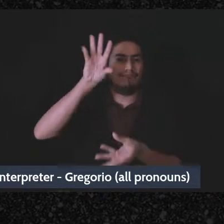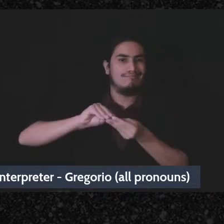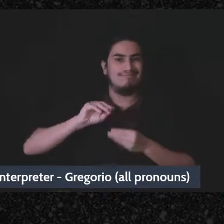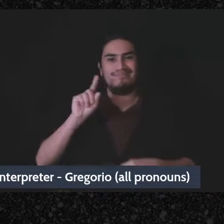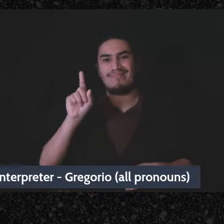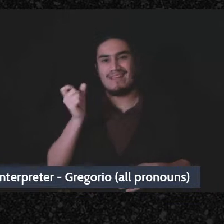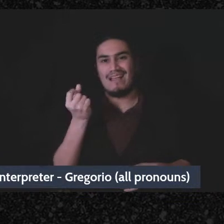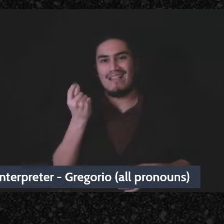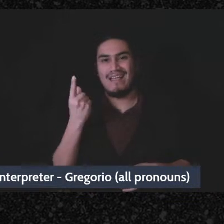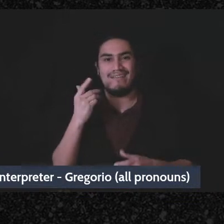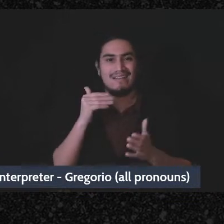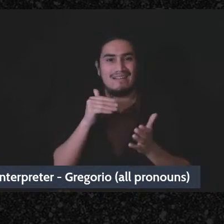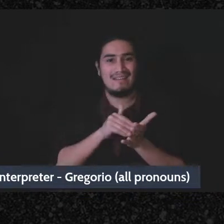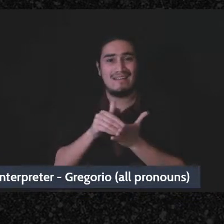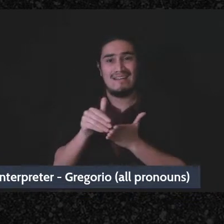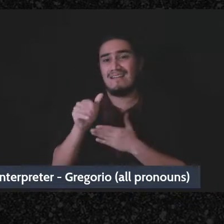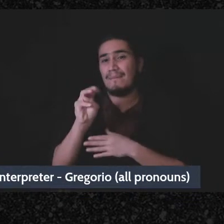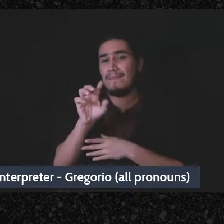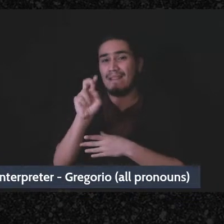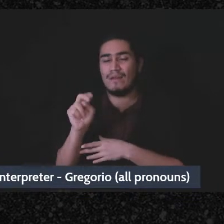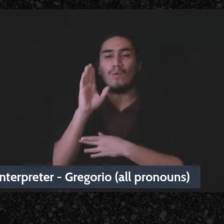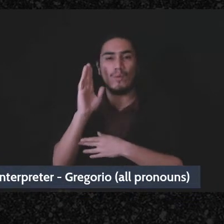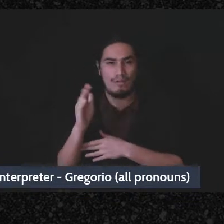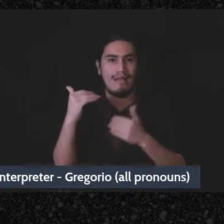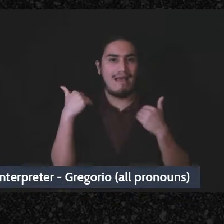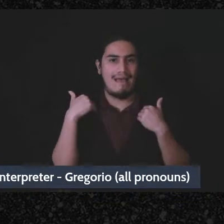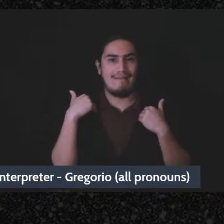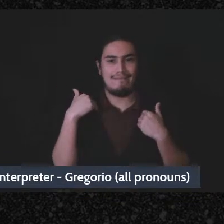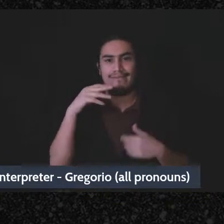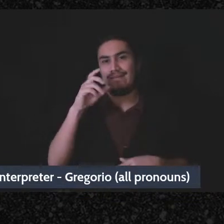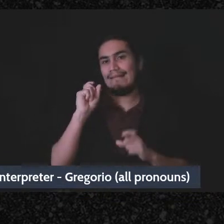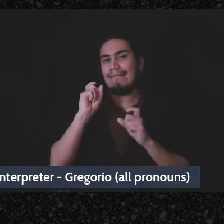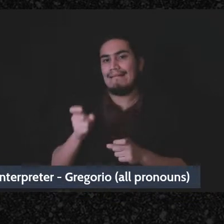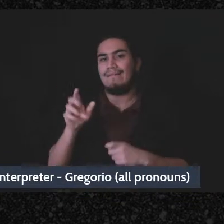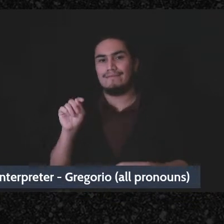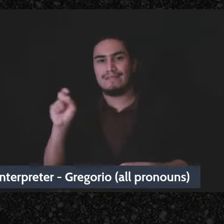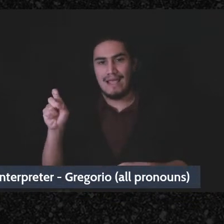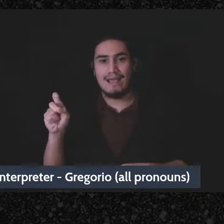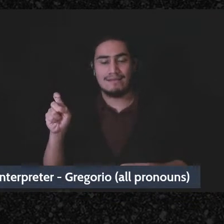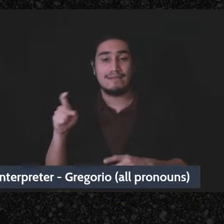going to be subject to the gift tax, but for most mutual aid groups you're not looking at numbers